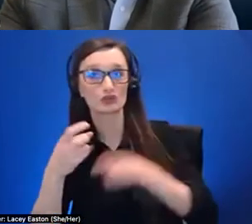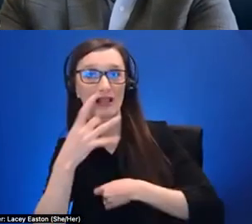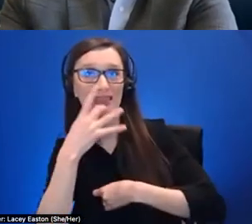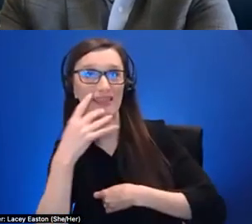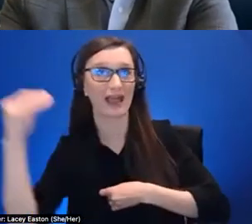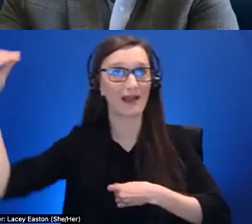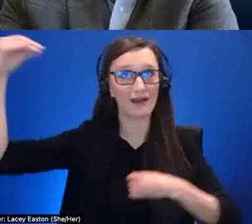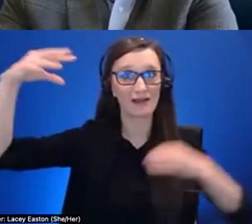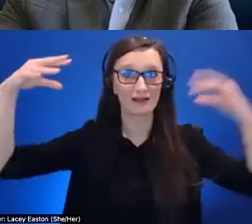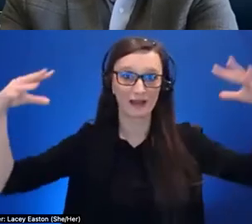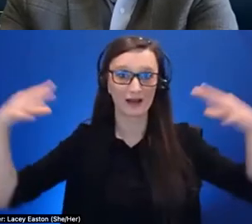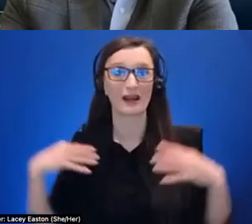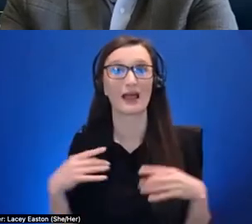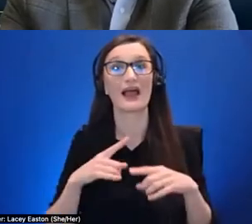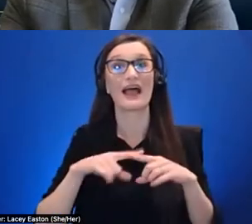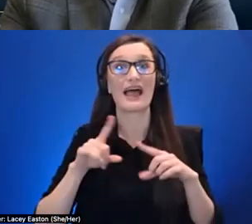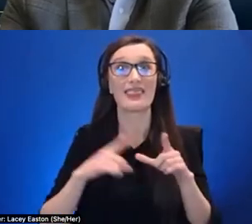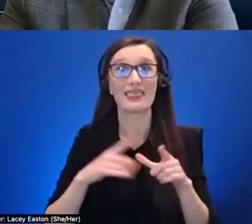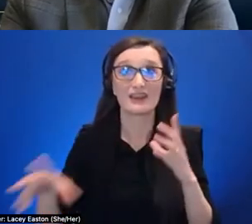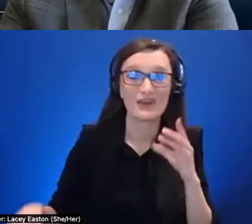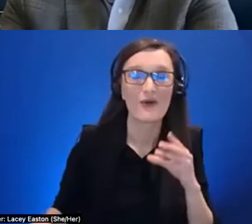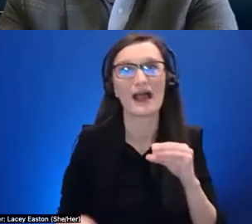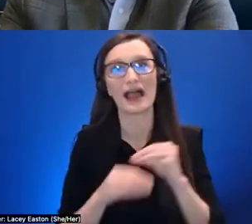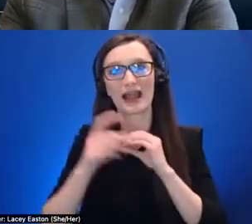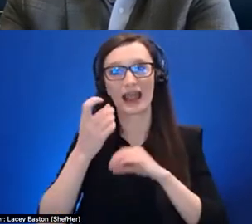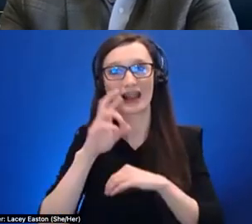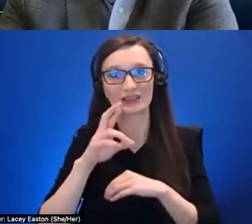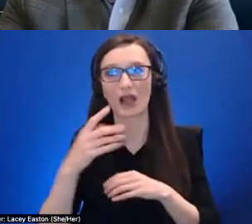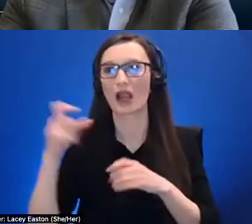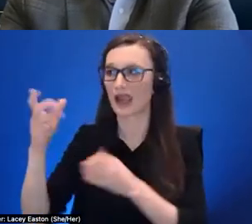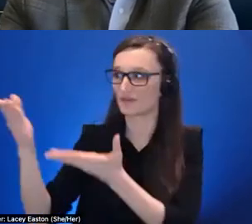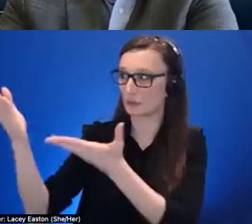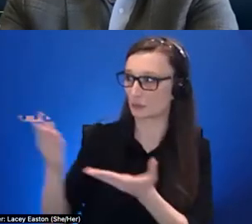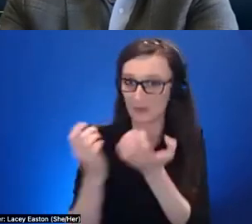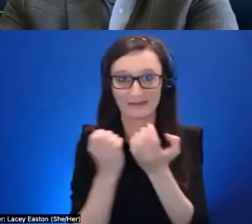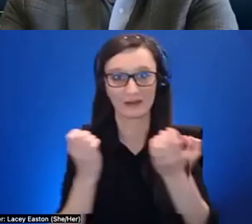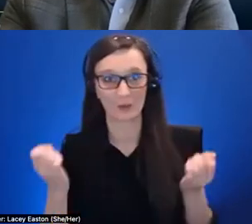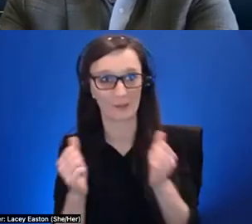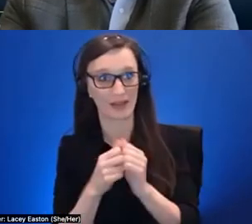that so coming with charged devices making sure people have access it's so the essence is that